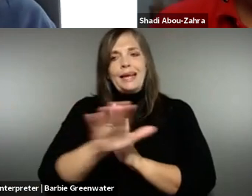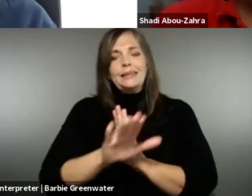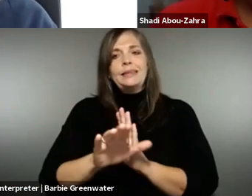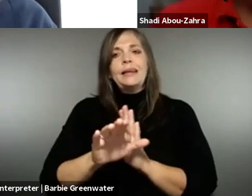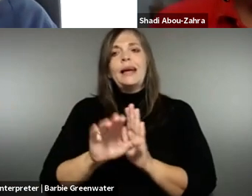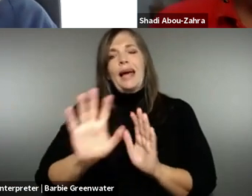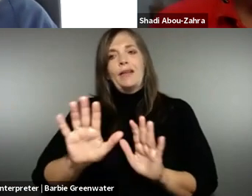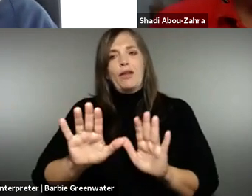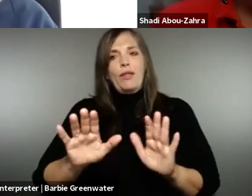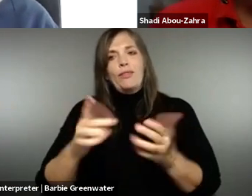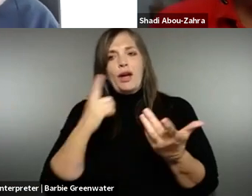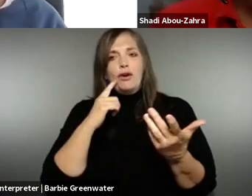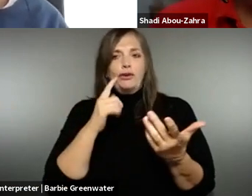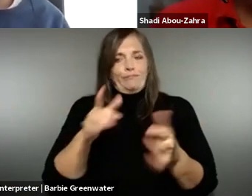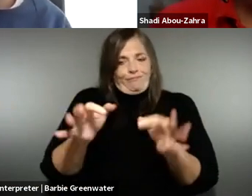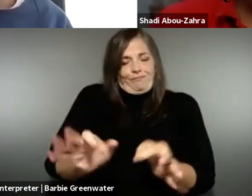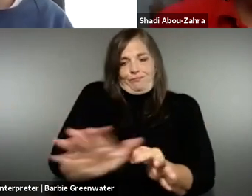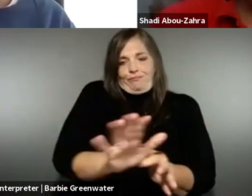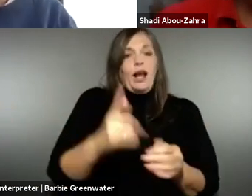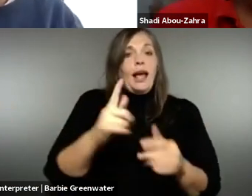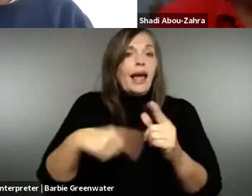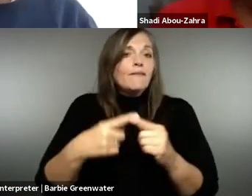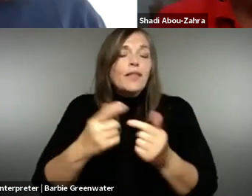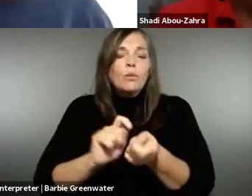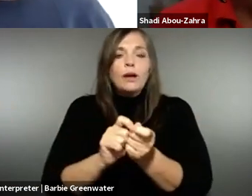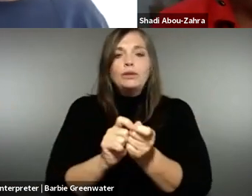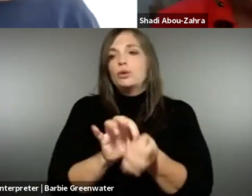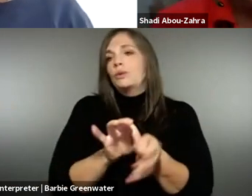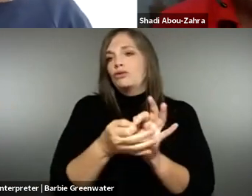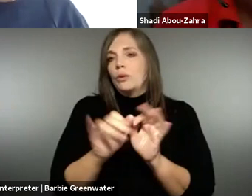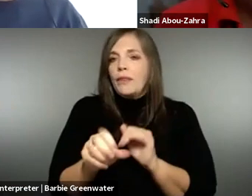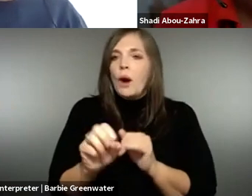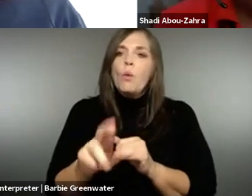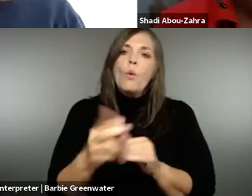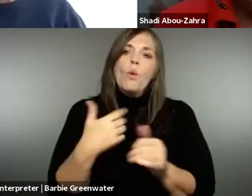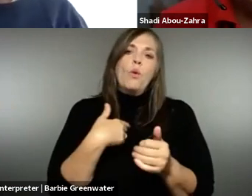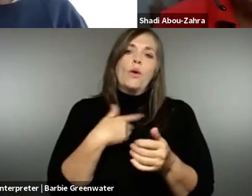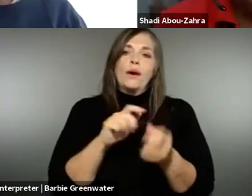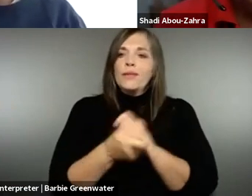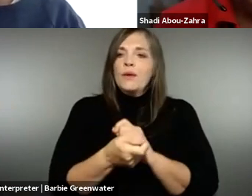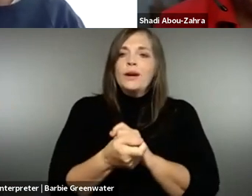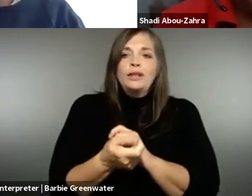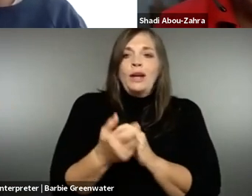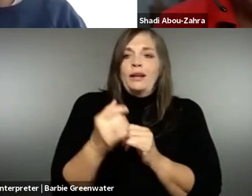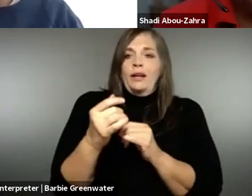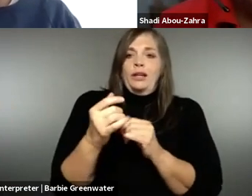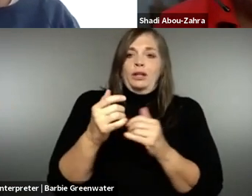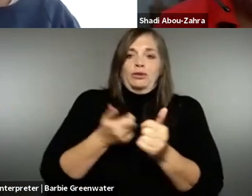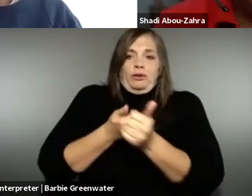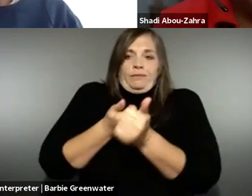to go further than that standard in their transposition in turning that international law or how they want to interpret that and how